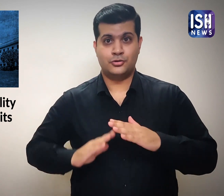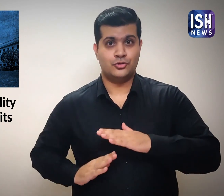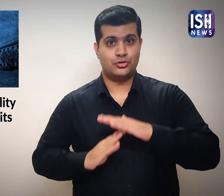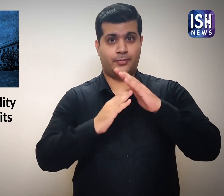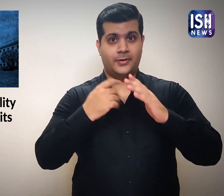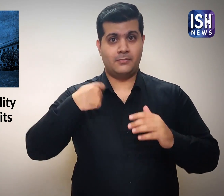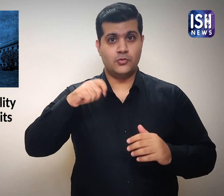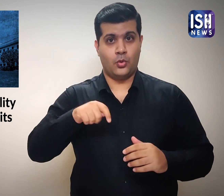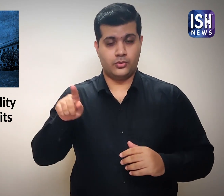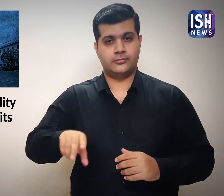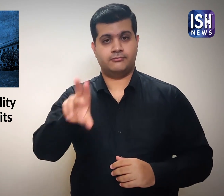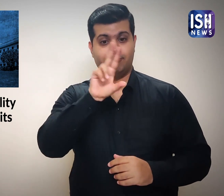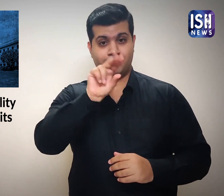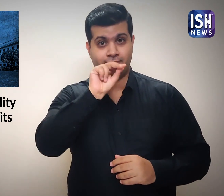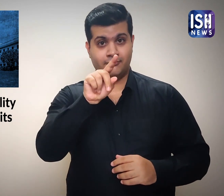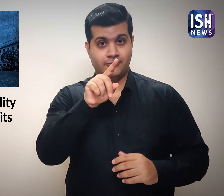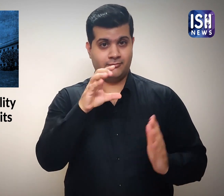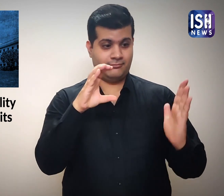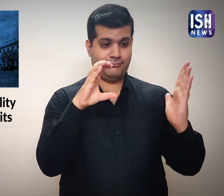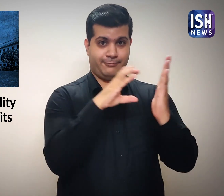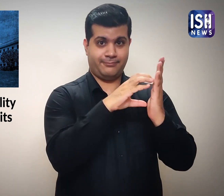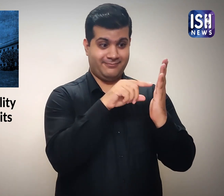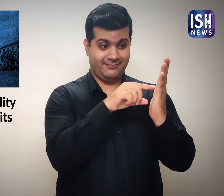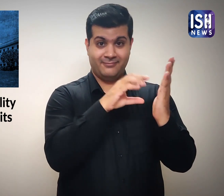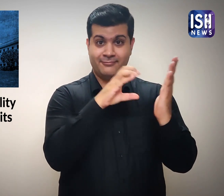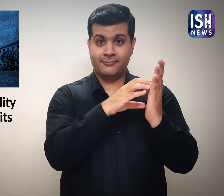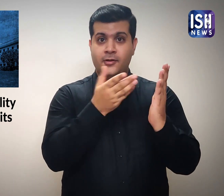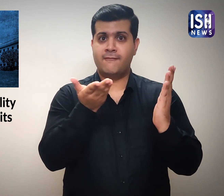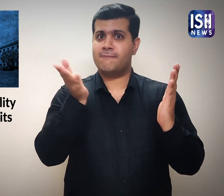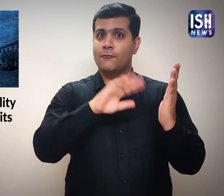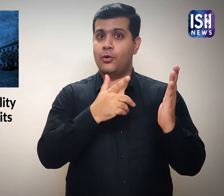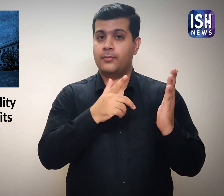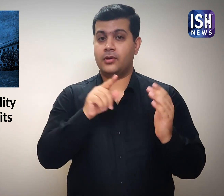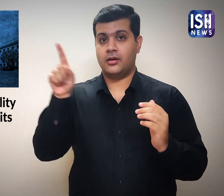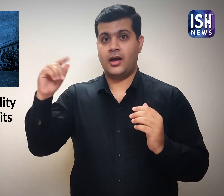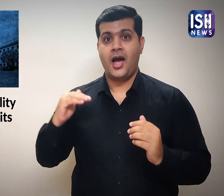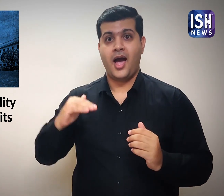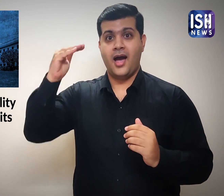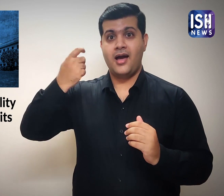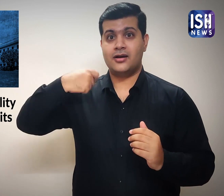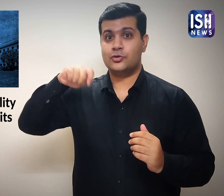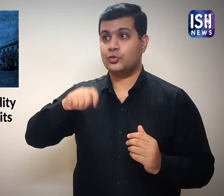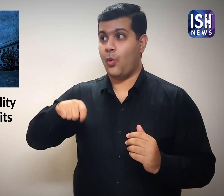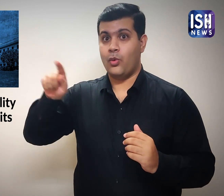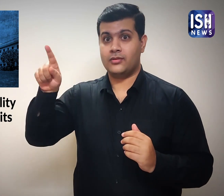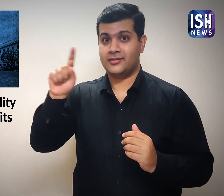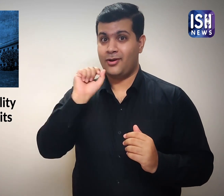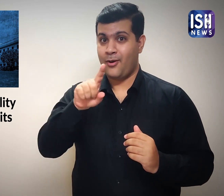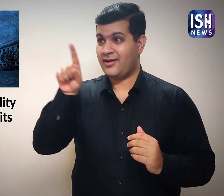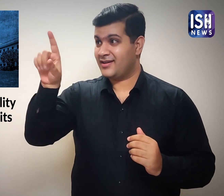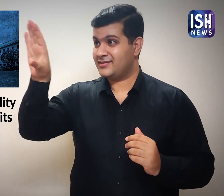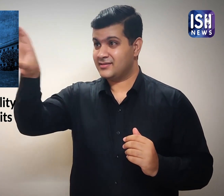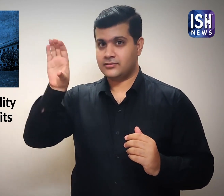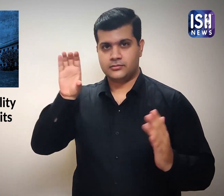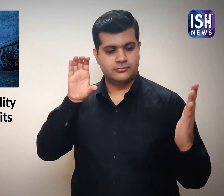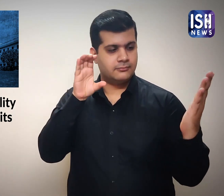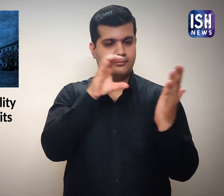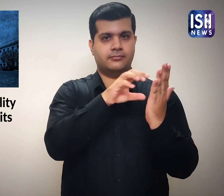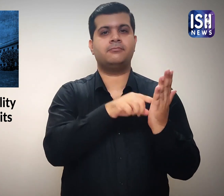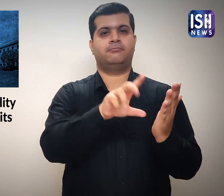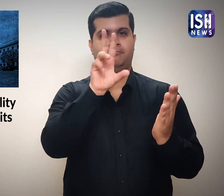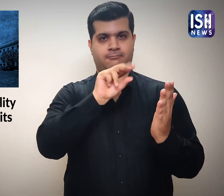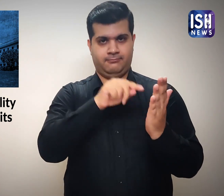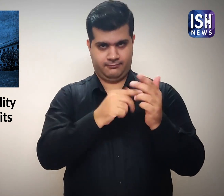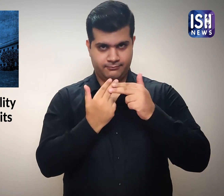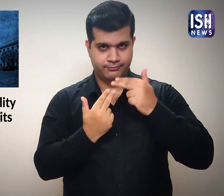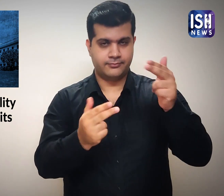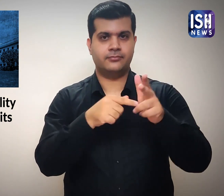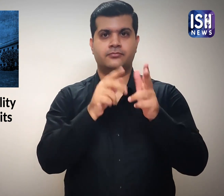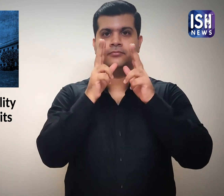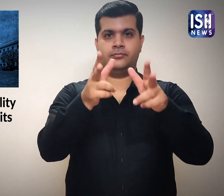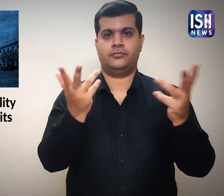From the High Court Order, the Supreme Court quoted,